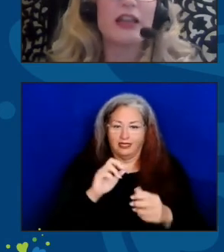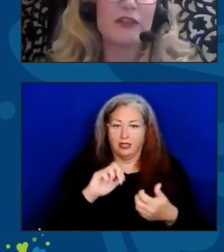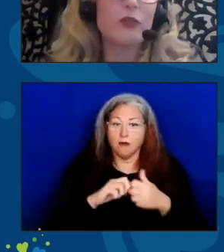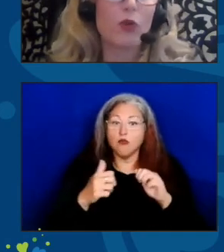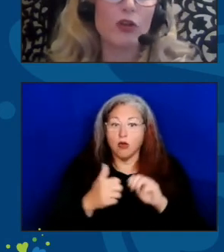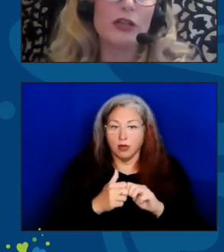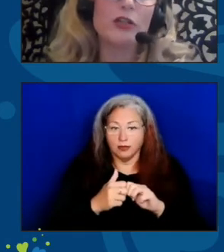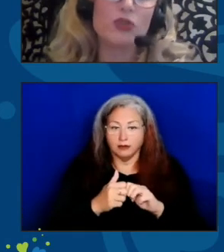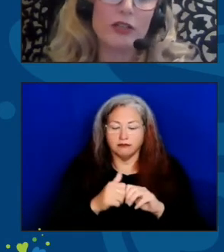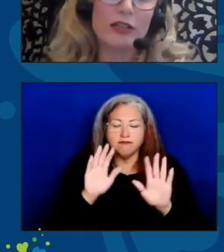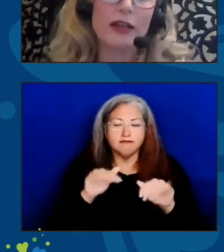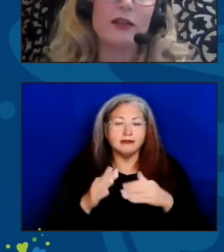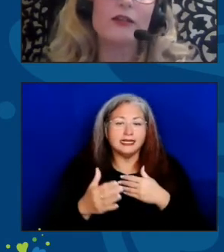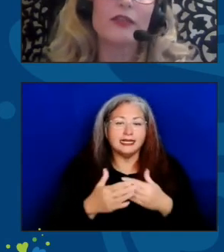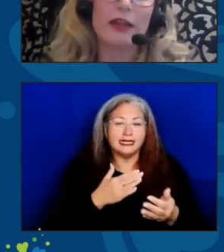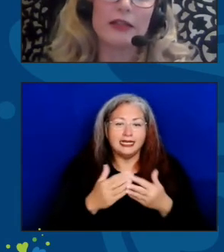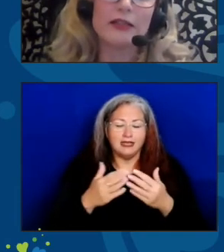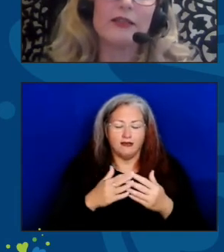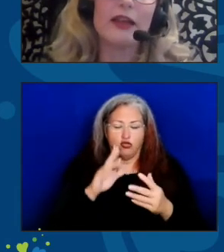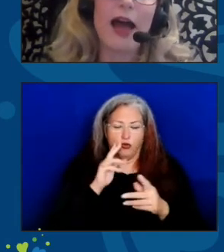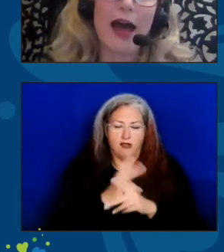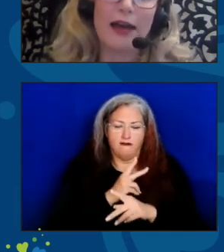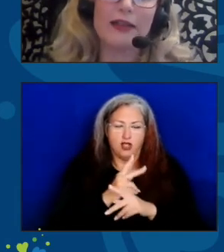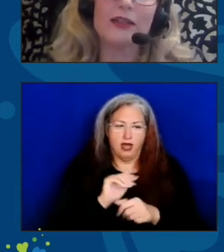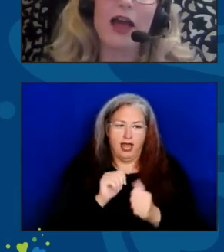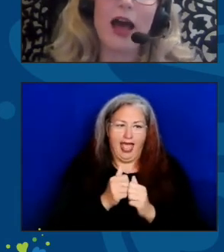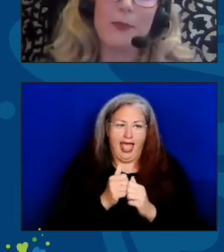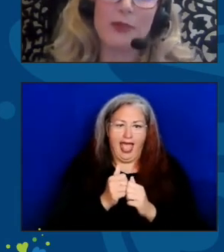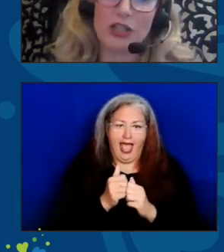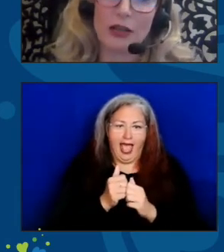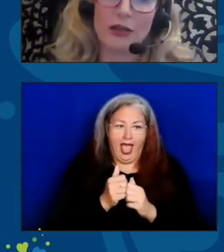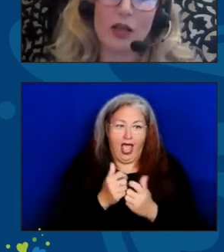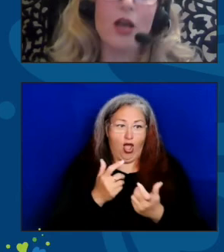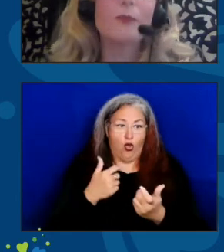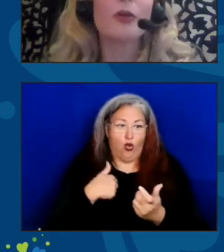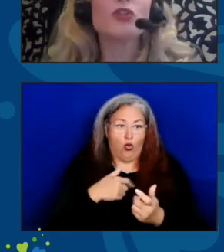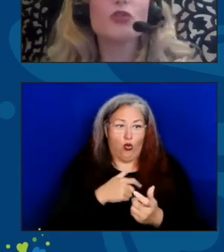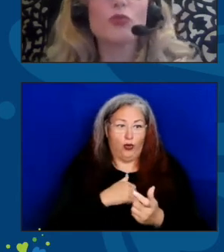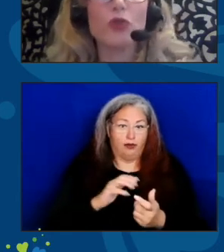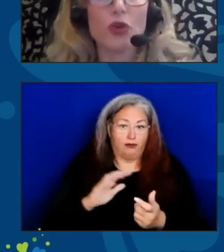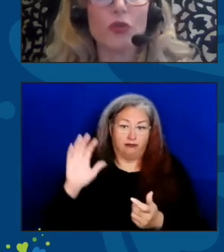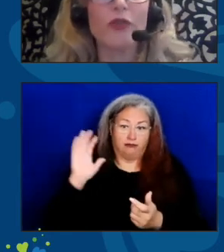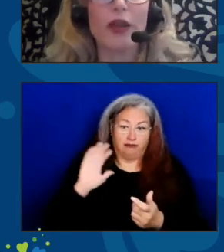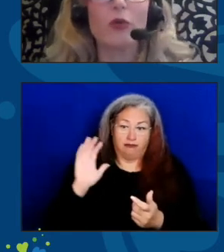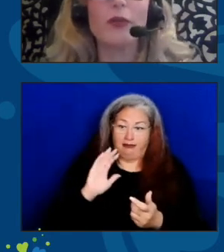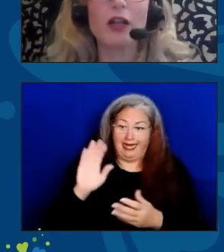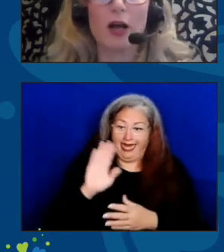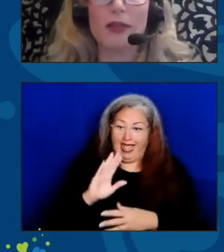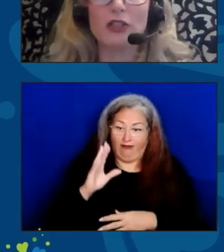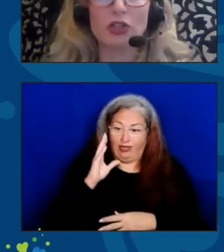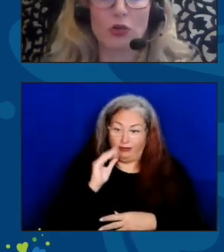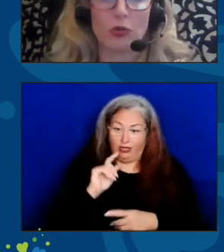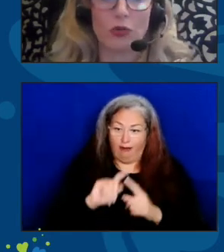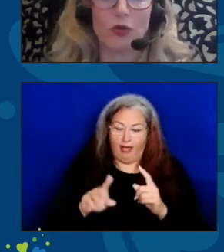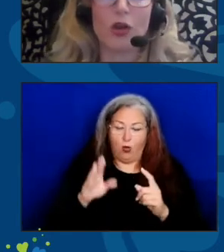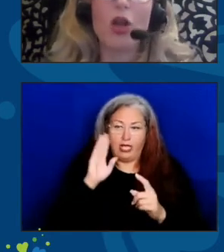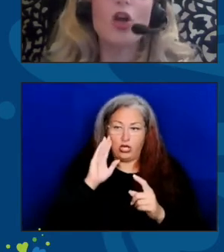even worked on addressing things that hadn't happened yet, but you knew that they would be coming soon.